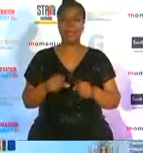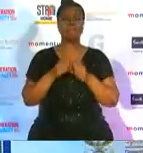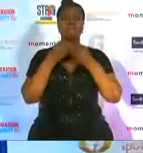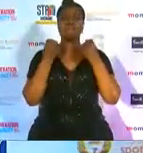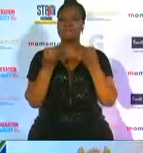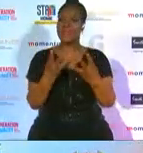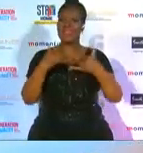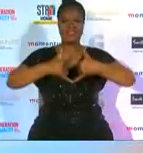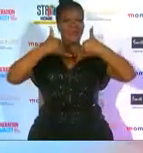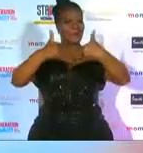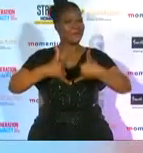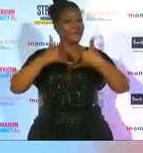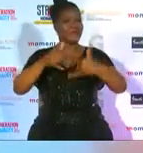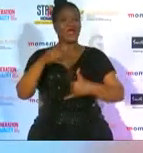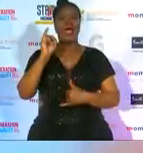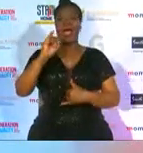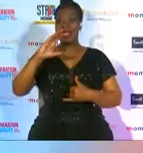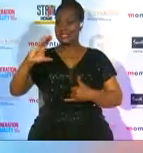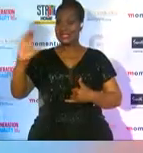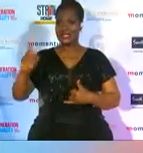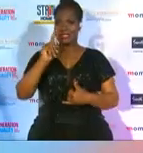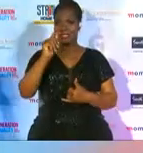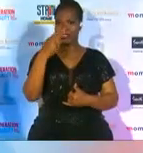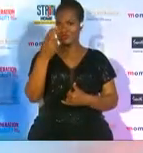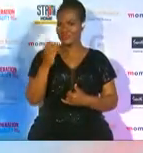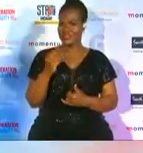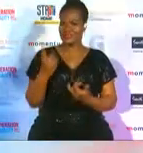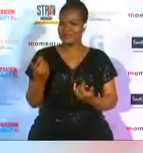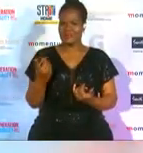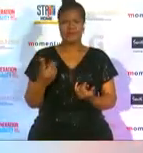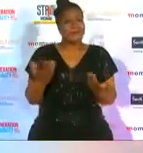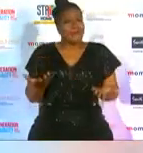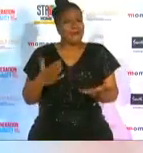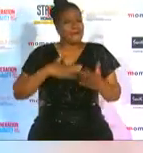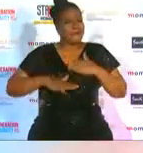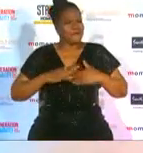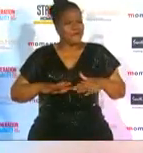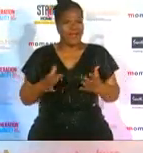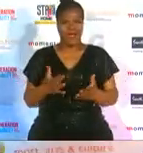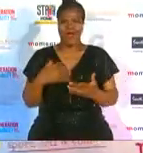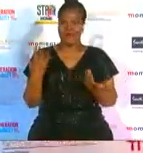the icc t20 world cup tell me how does how does this mean how does this make you feel just walking away with this award this